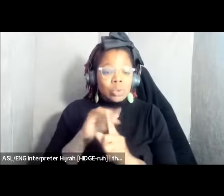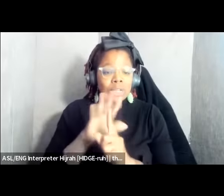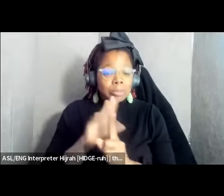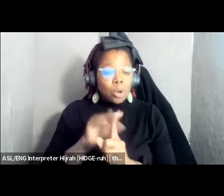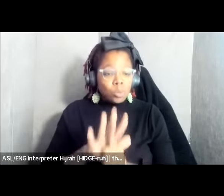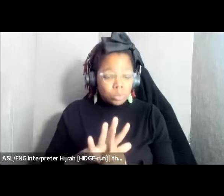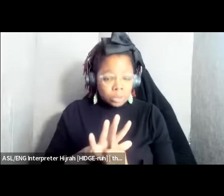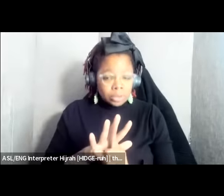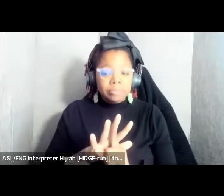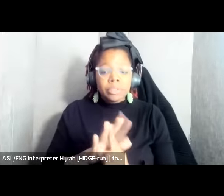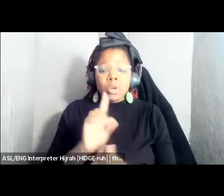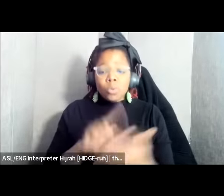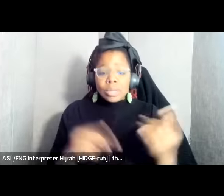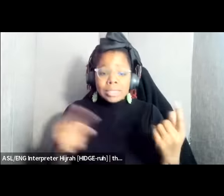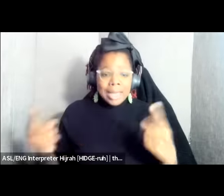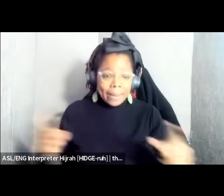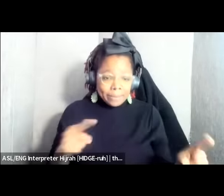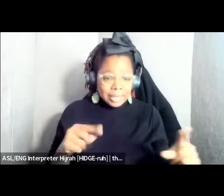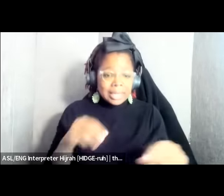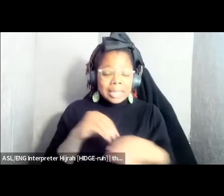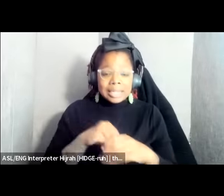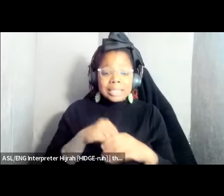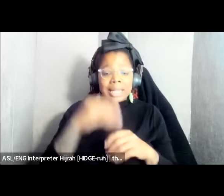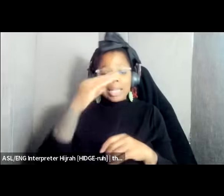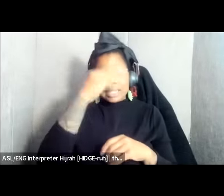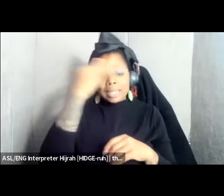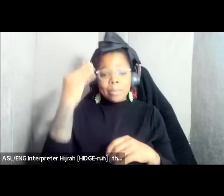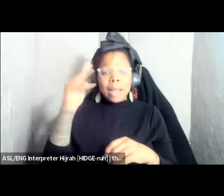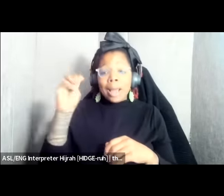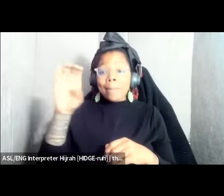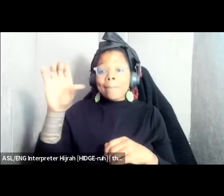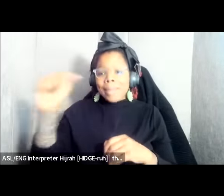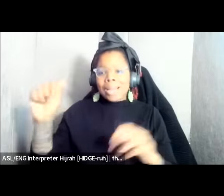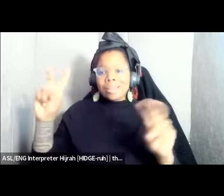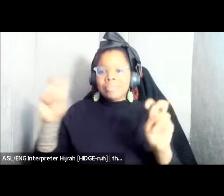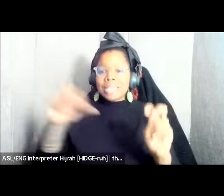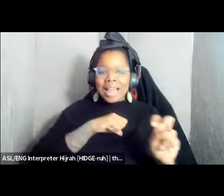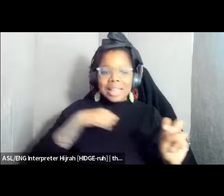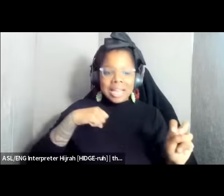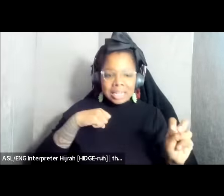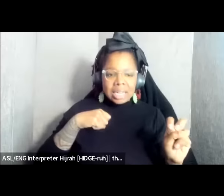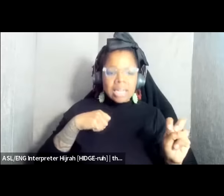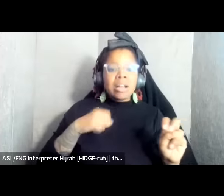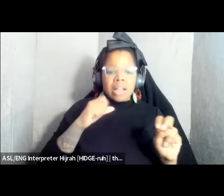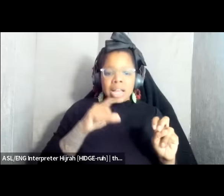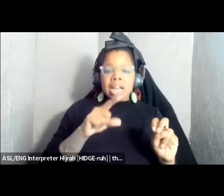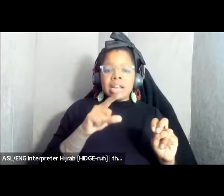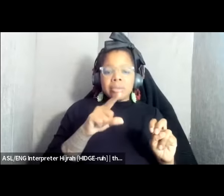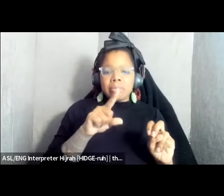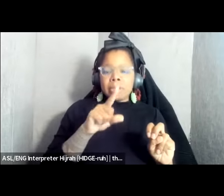what has happening inside of the black Mecca and make those um and make those Global Connections um